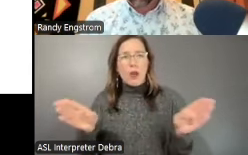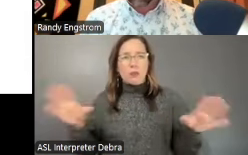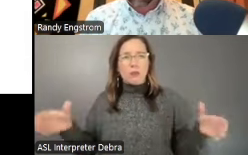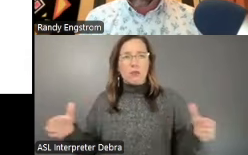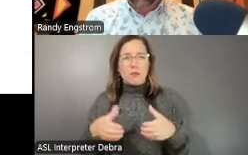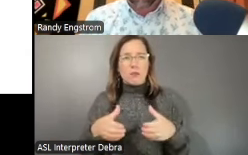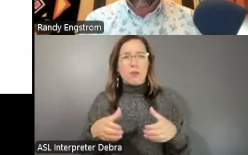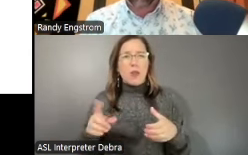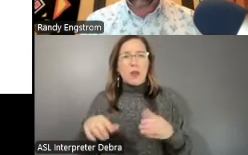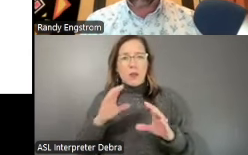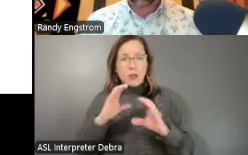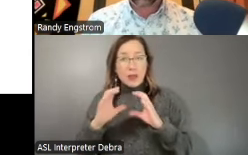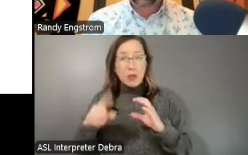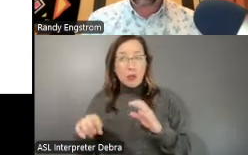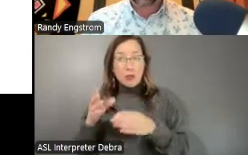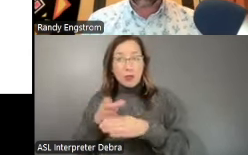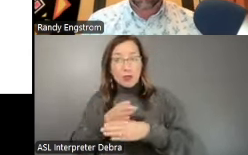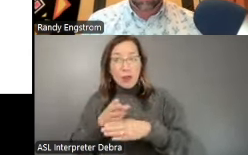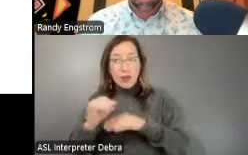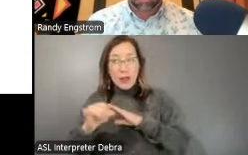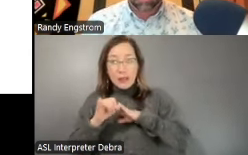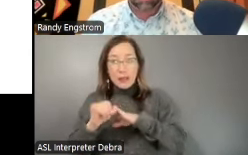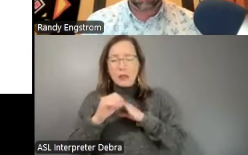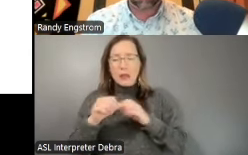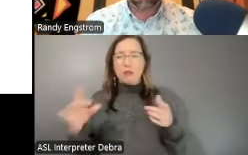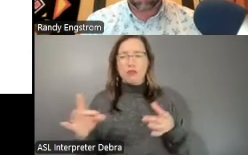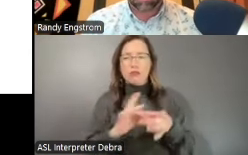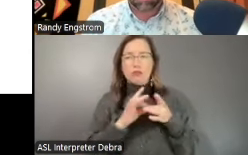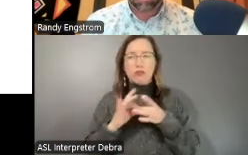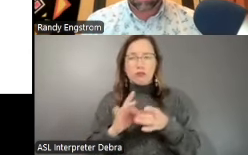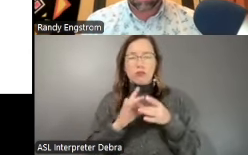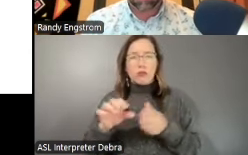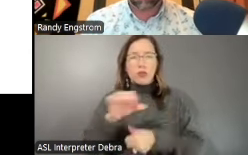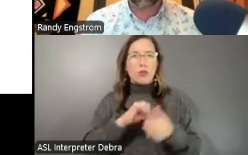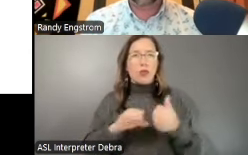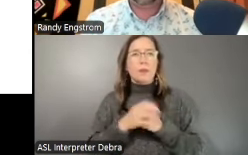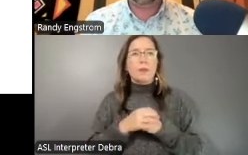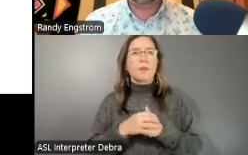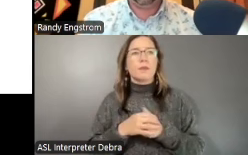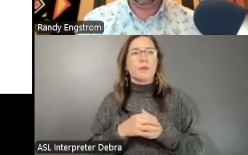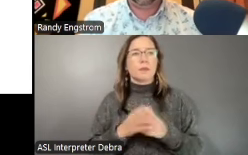these shared identities can connect with each other. Next, we have service and partnerships.